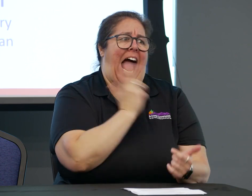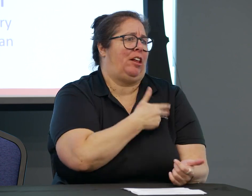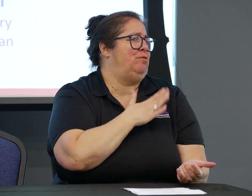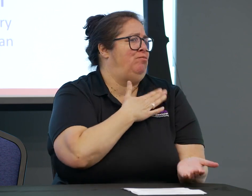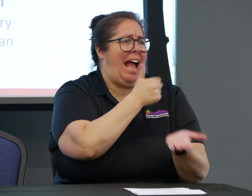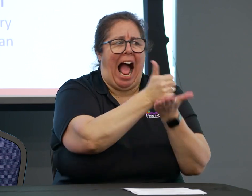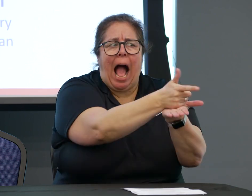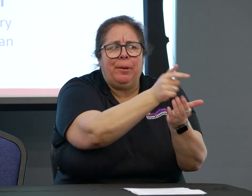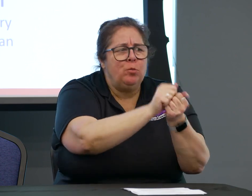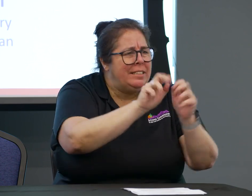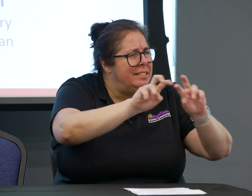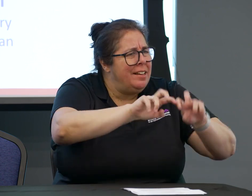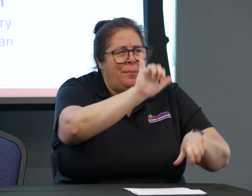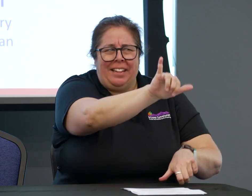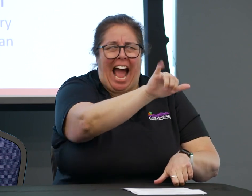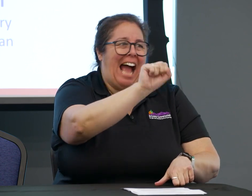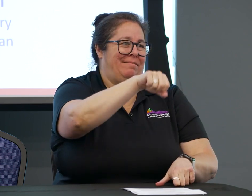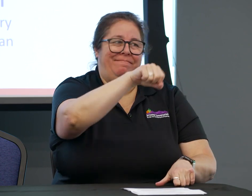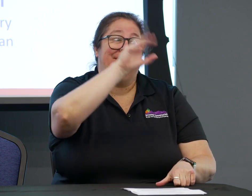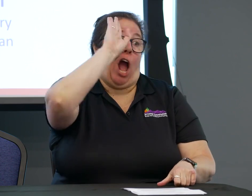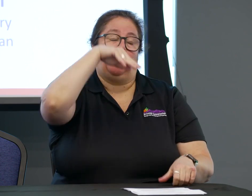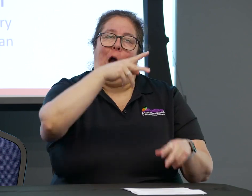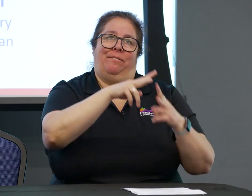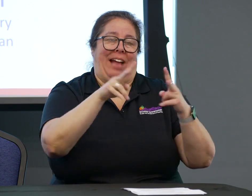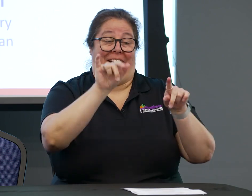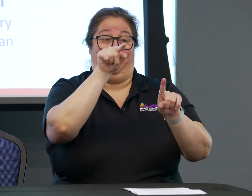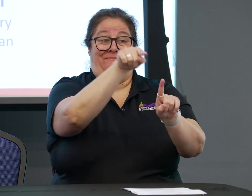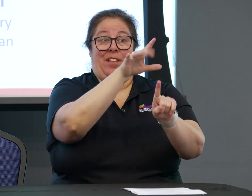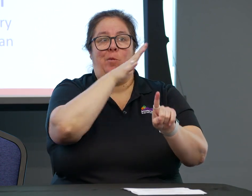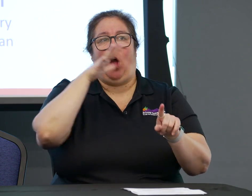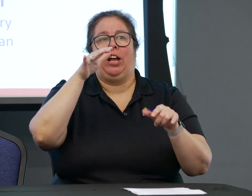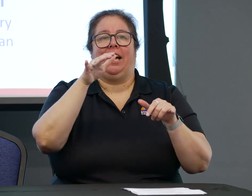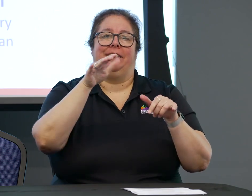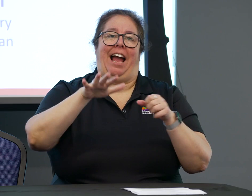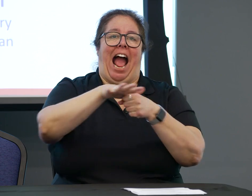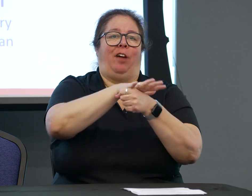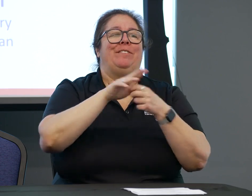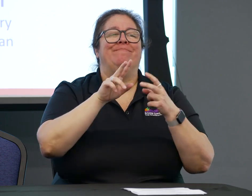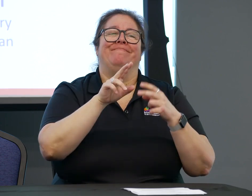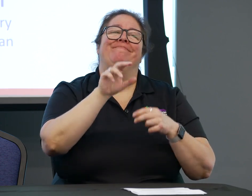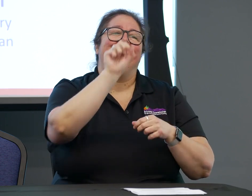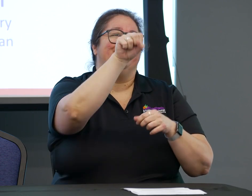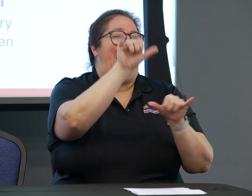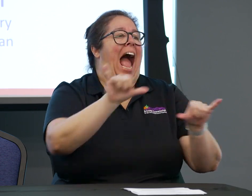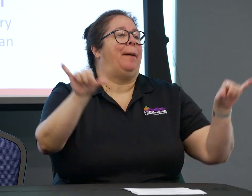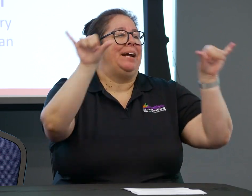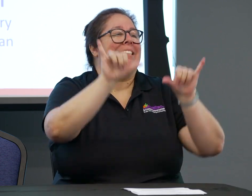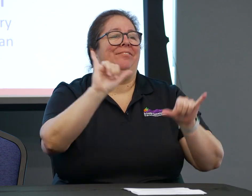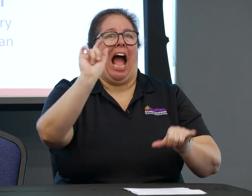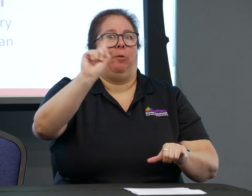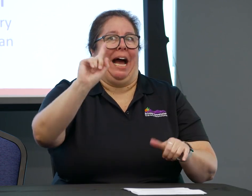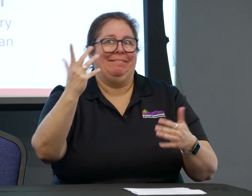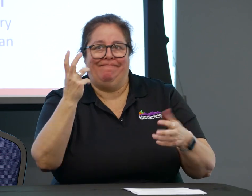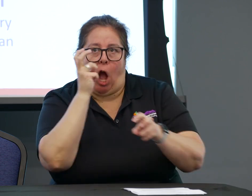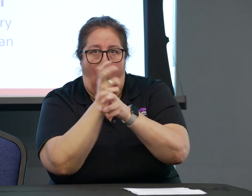Again, contact us, we're here to help you, we can help you research that and get those needs met. And again, in rural areas,